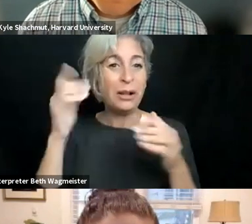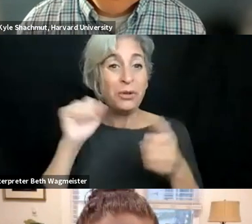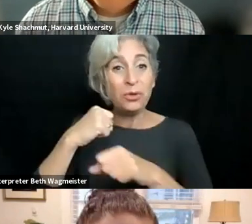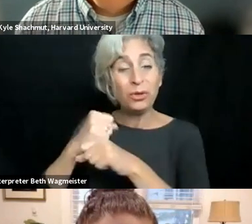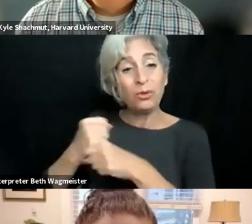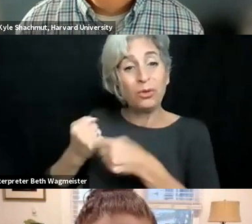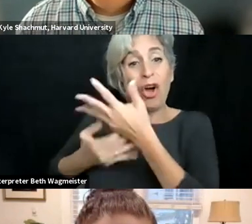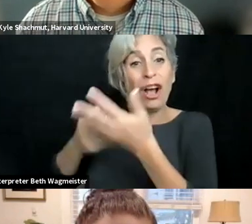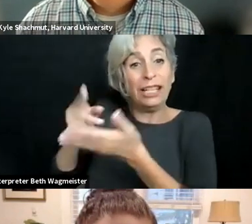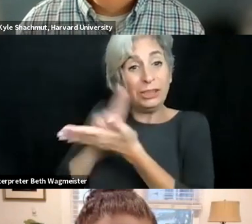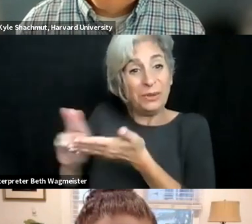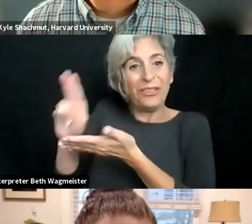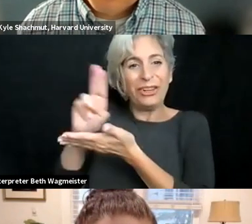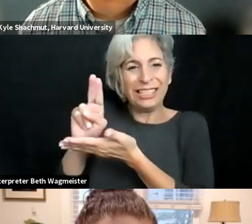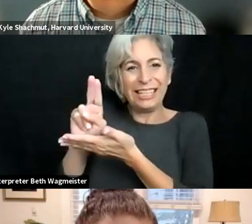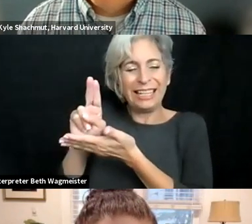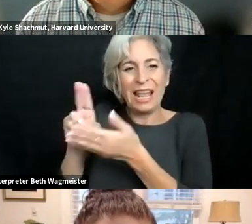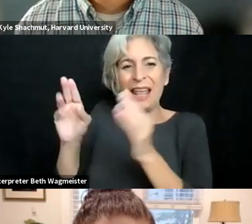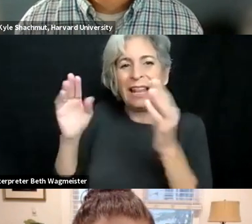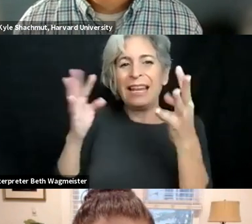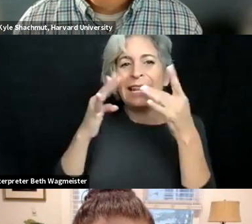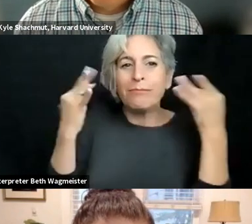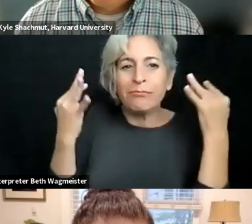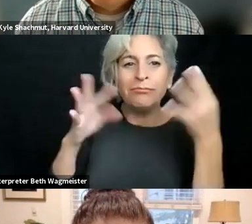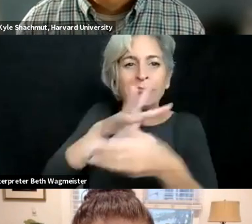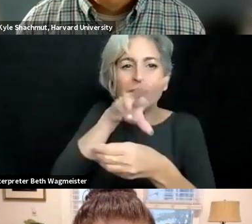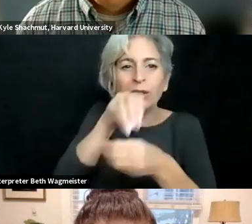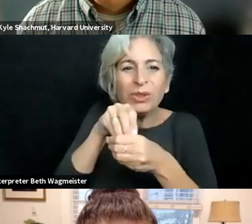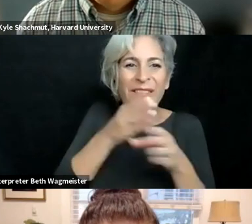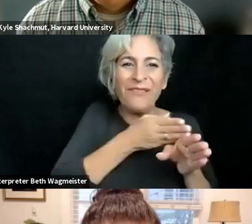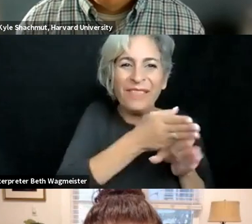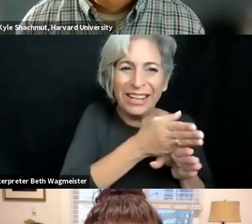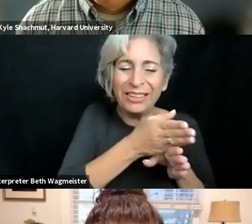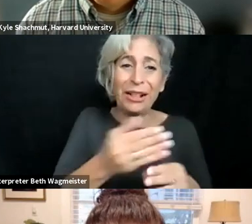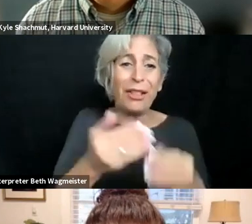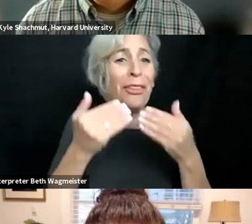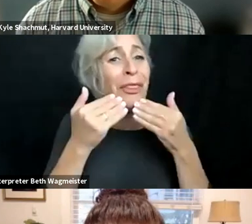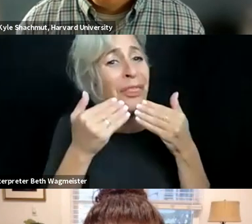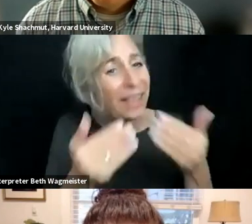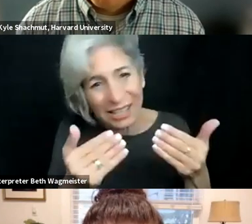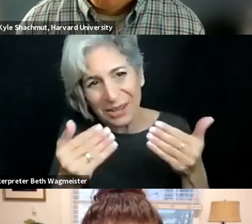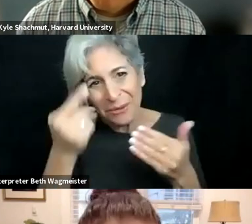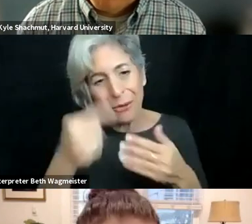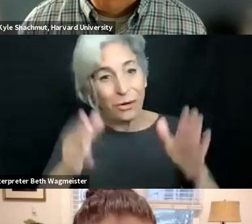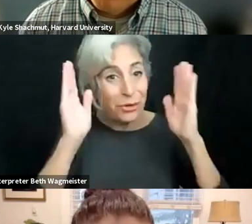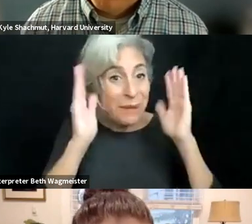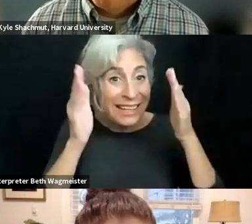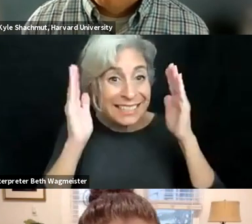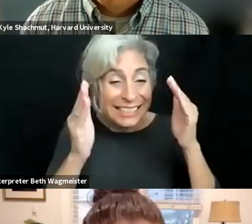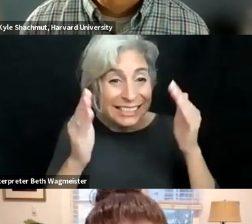this environment should take it up and develop his own strategy to make the university a